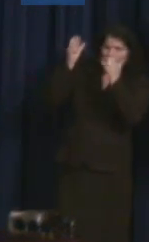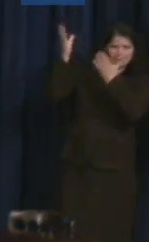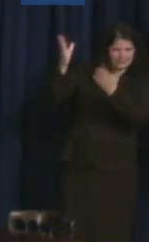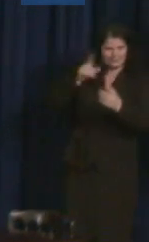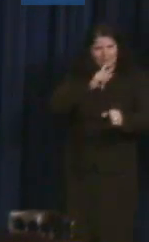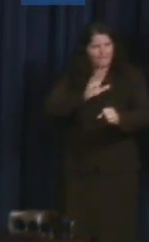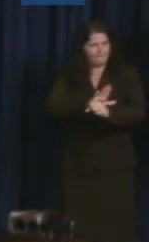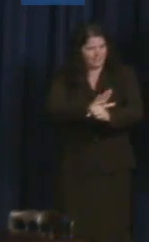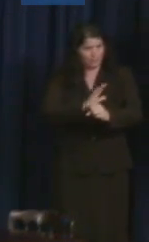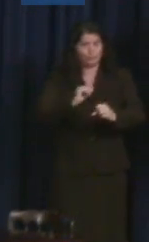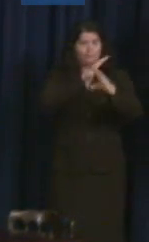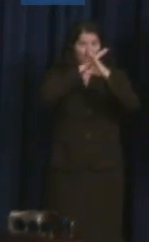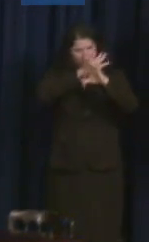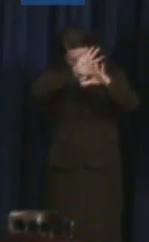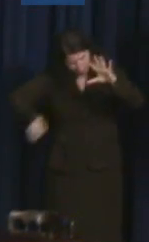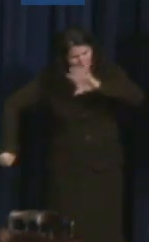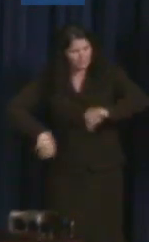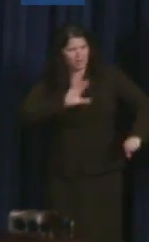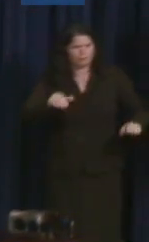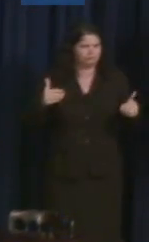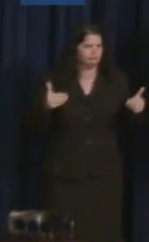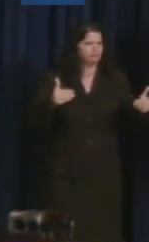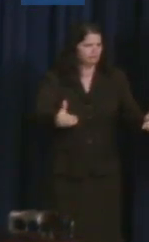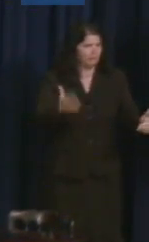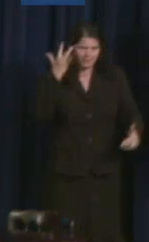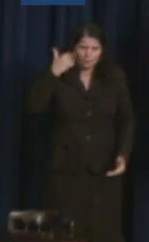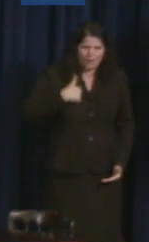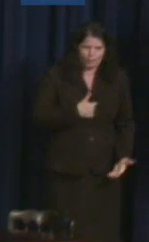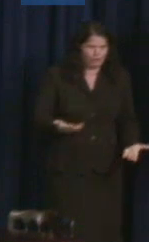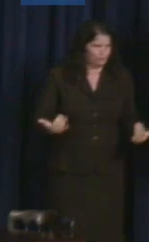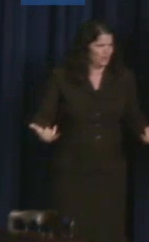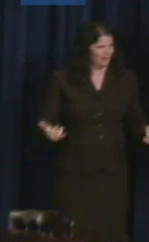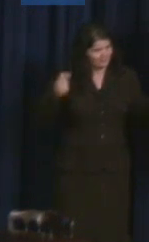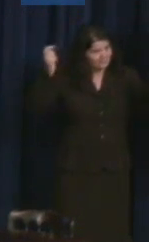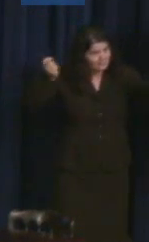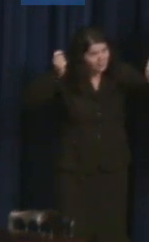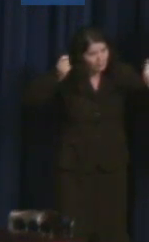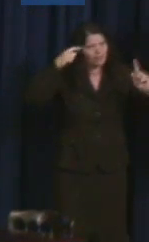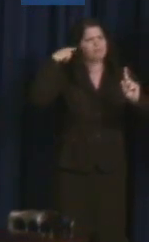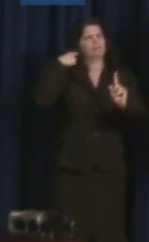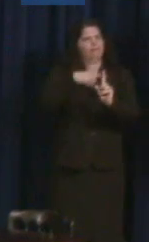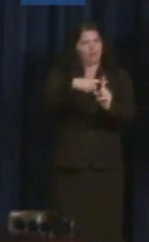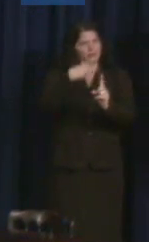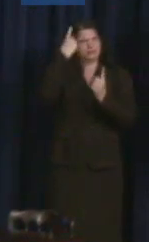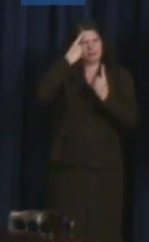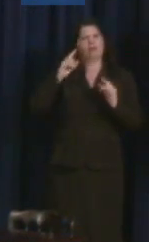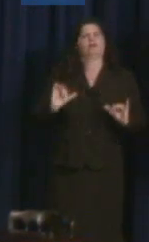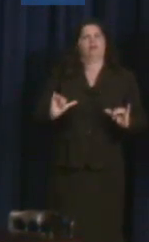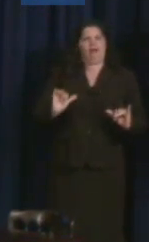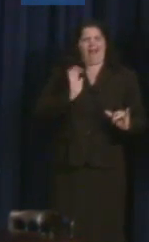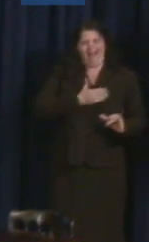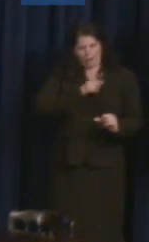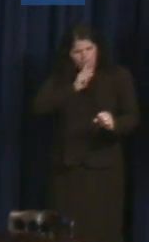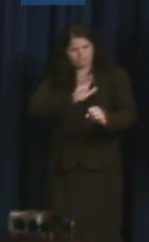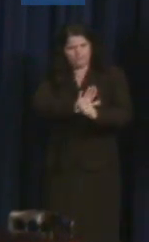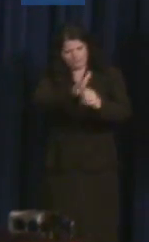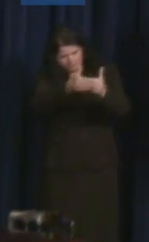This is a celebration, but it's also a moment to help us remember to rededicate ourselves to the work ahead.